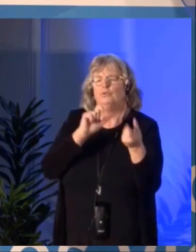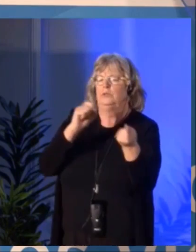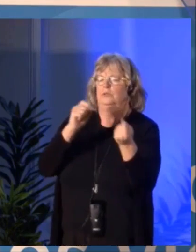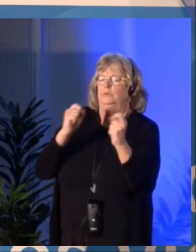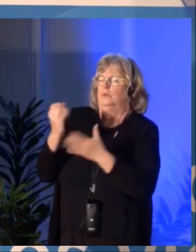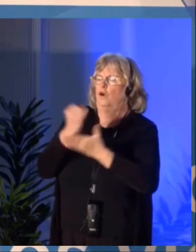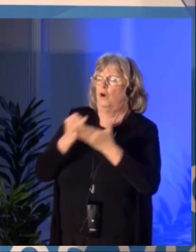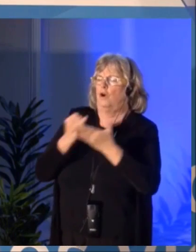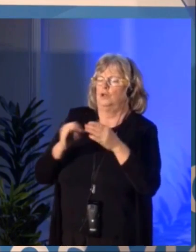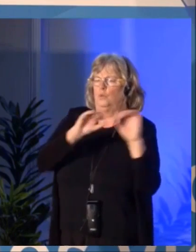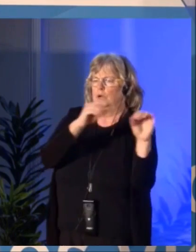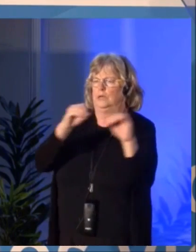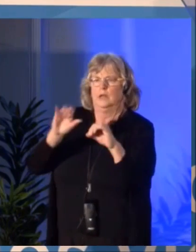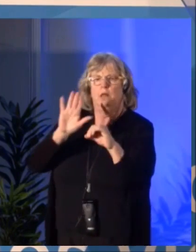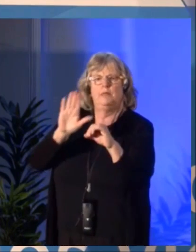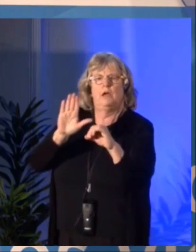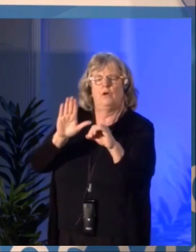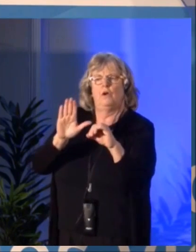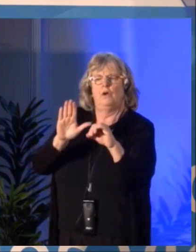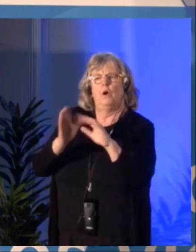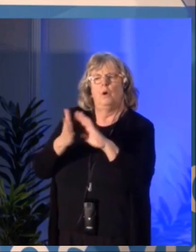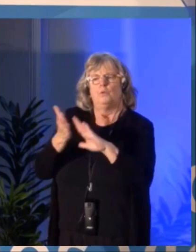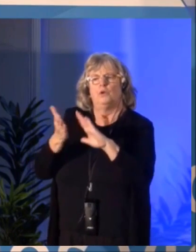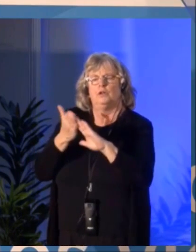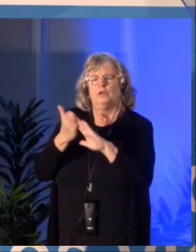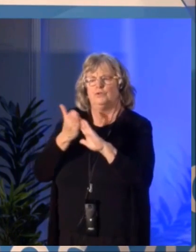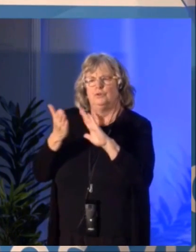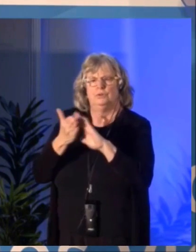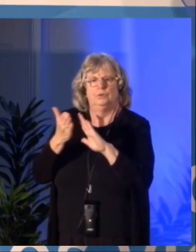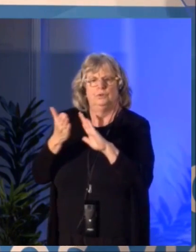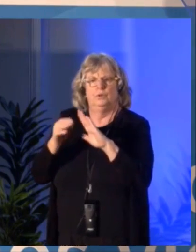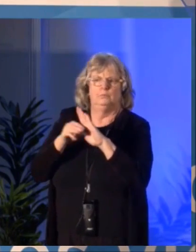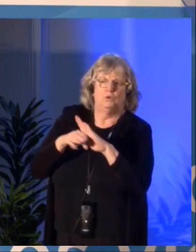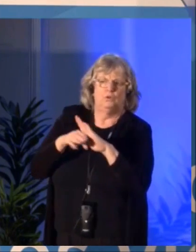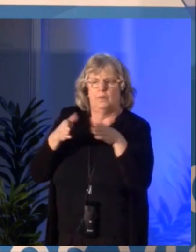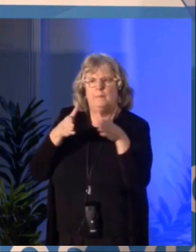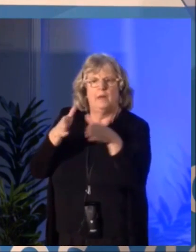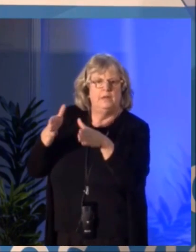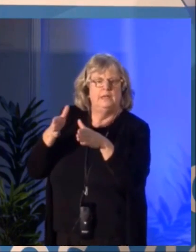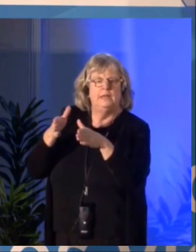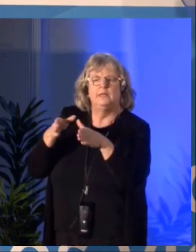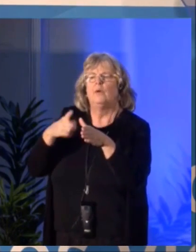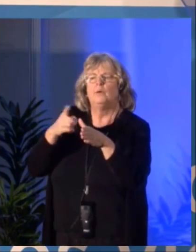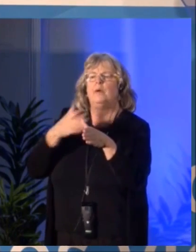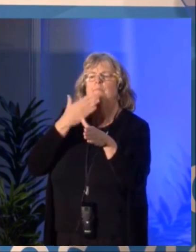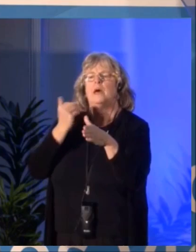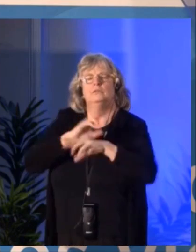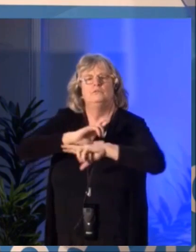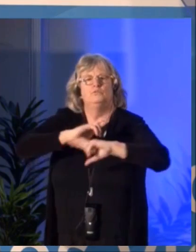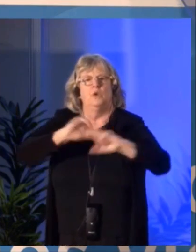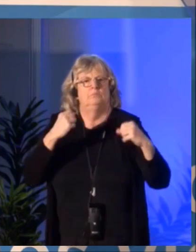in the digital world aims to do the following. One, to support arts professionals